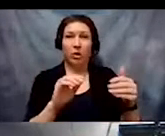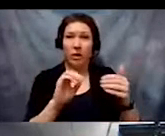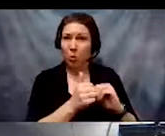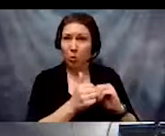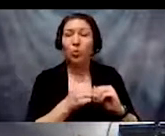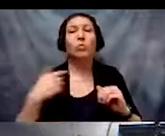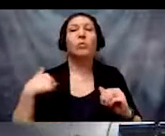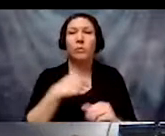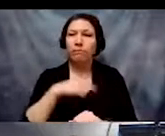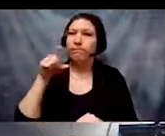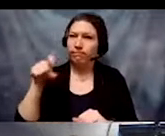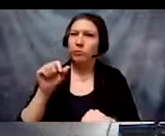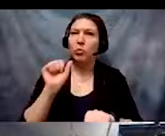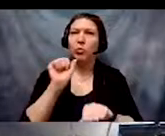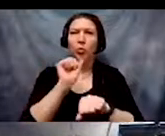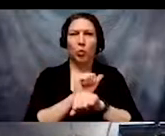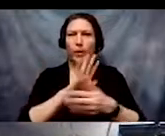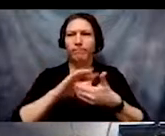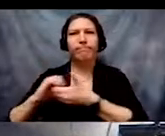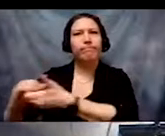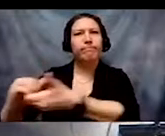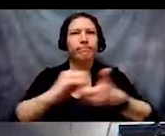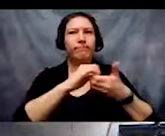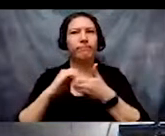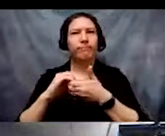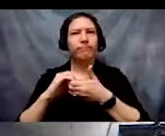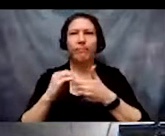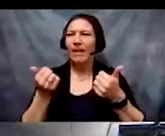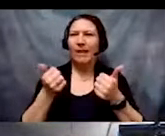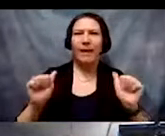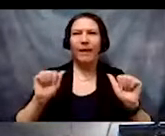working across our identities.